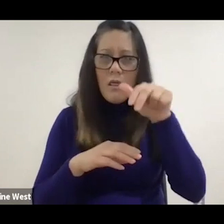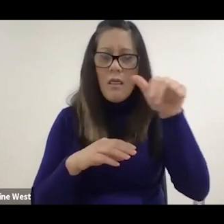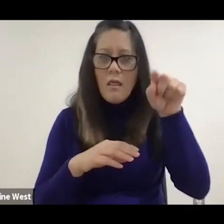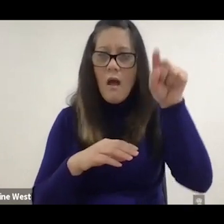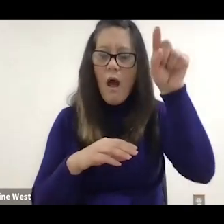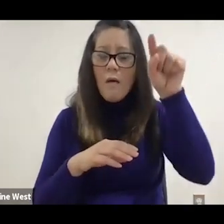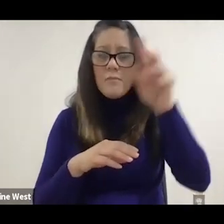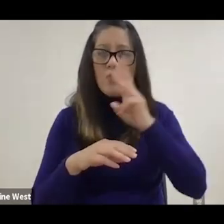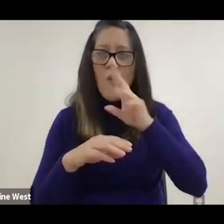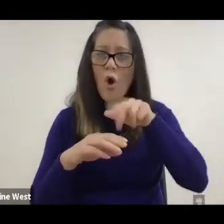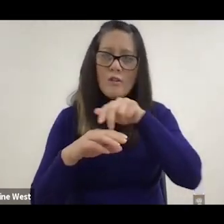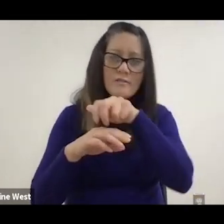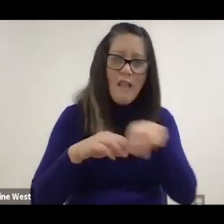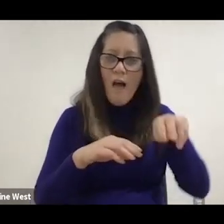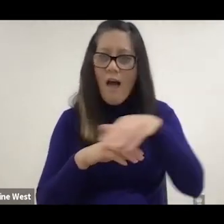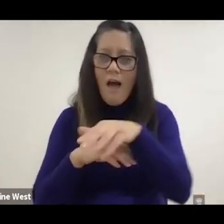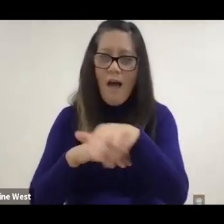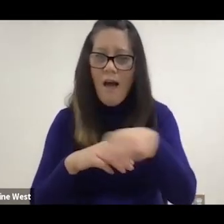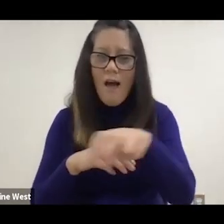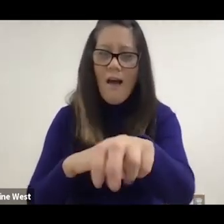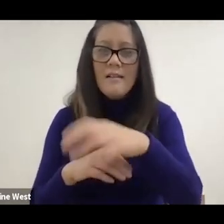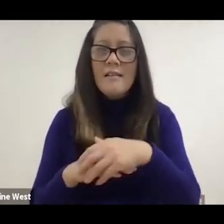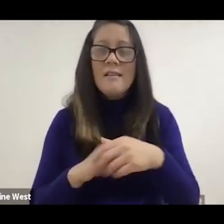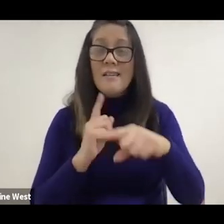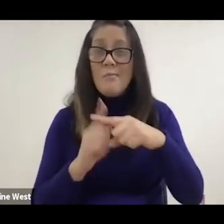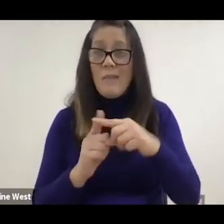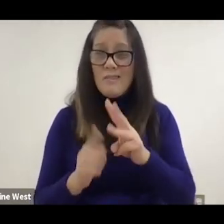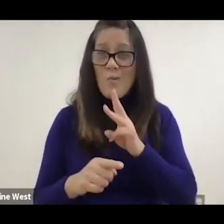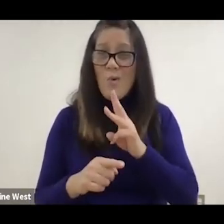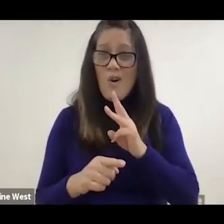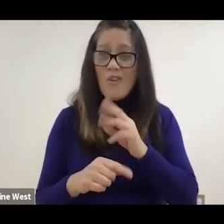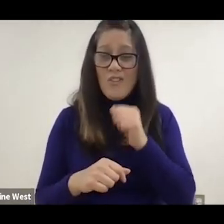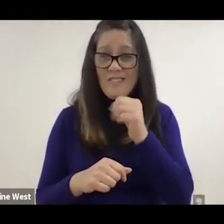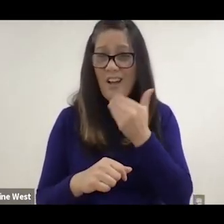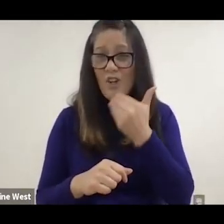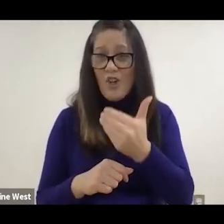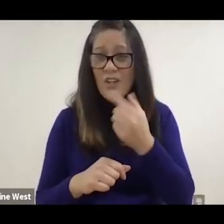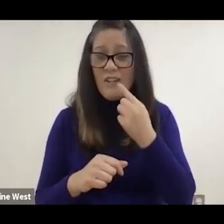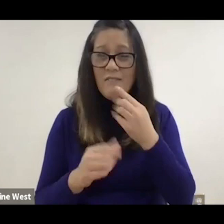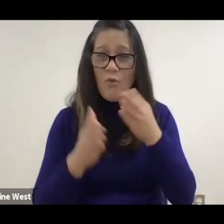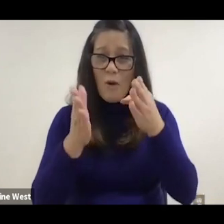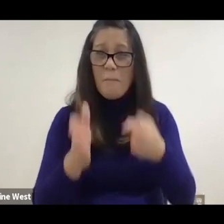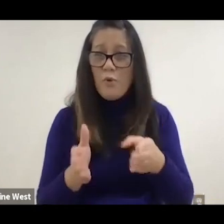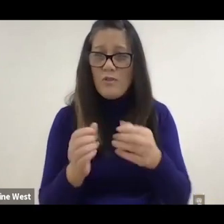the rise in the watermark simply be just aren't good for someone without balance